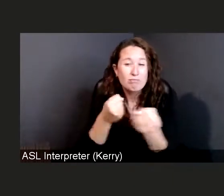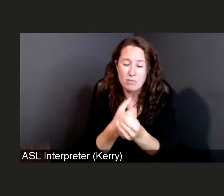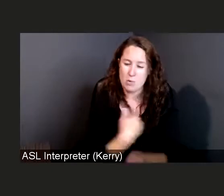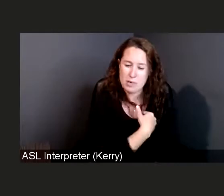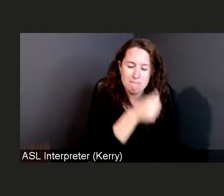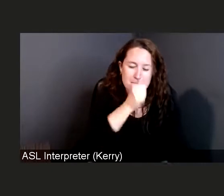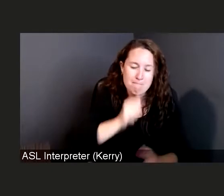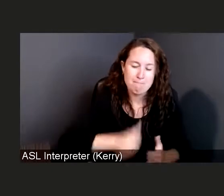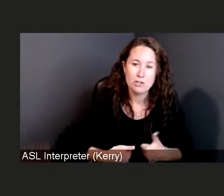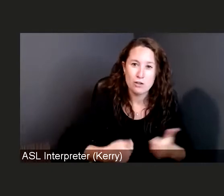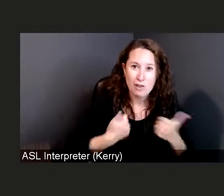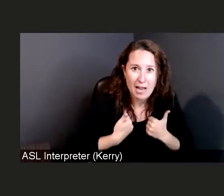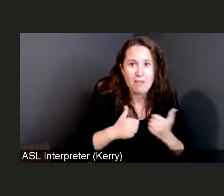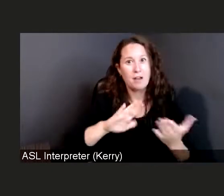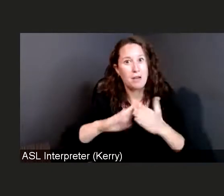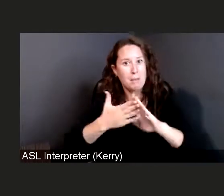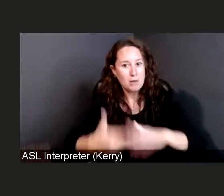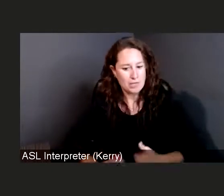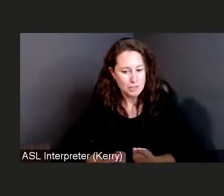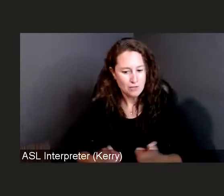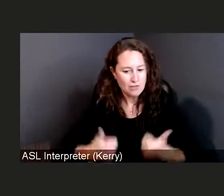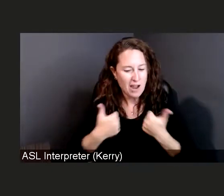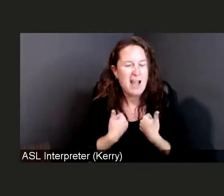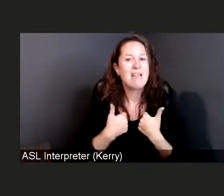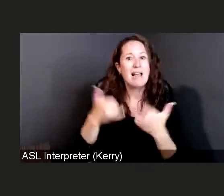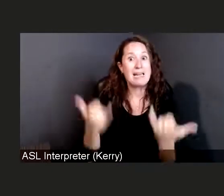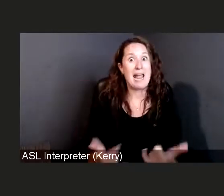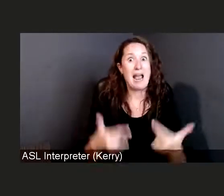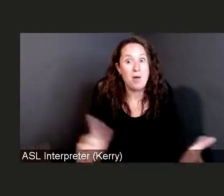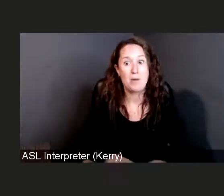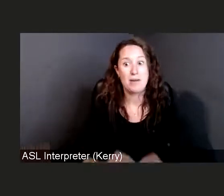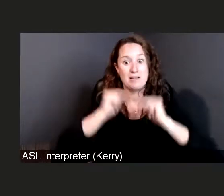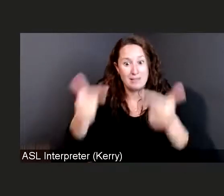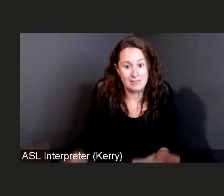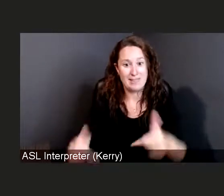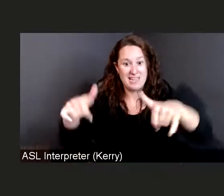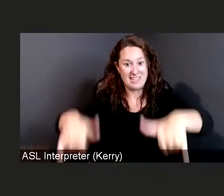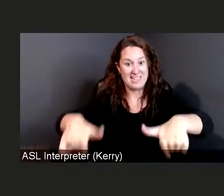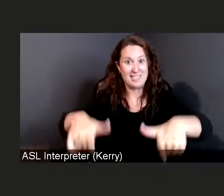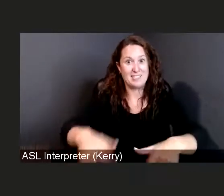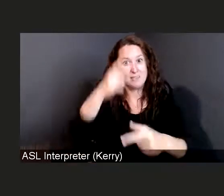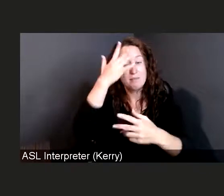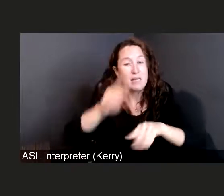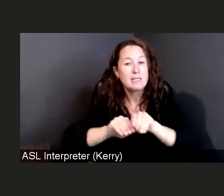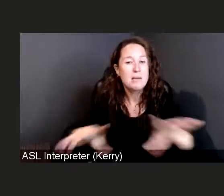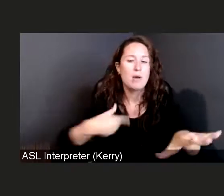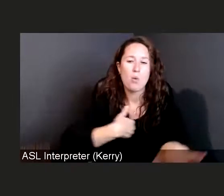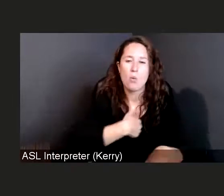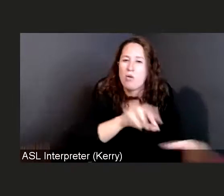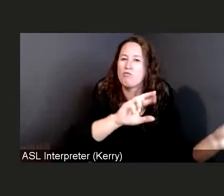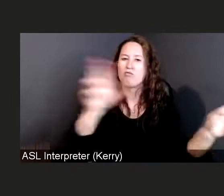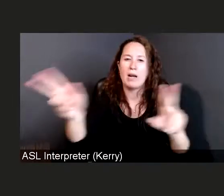and now we're going to get through this pandemic. We have more things to do, including getting the vaccine